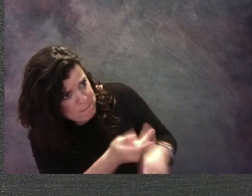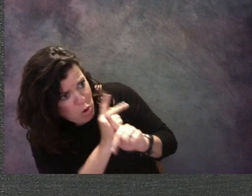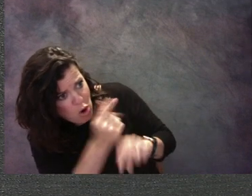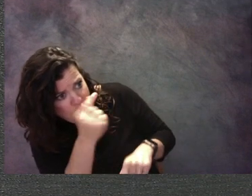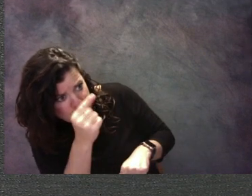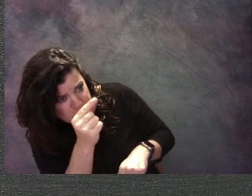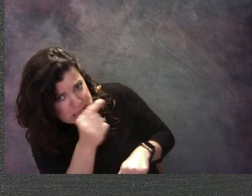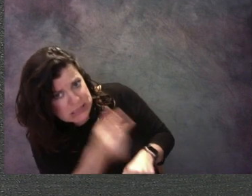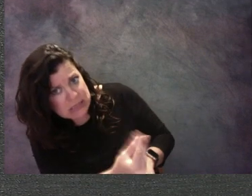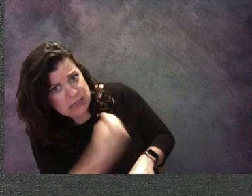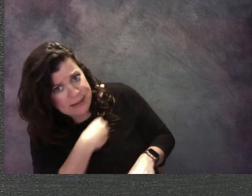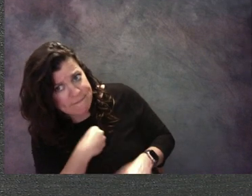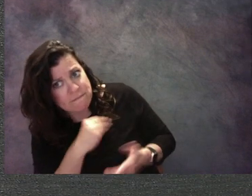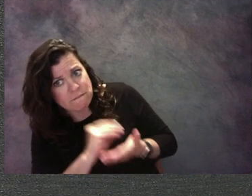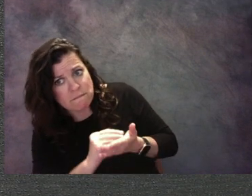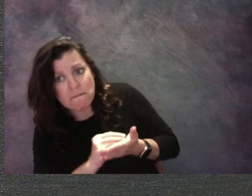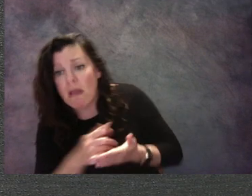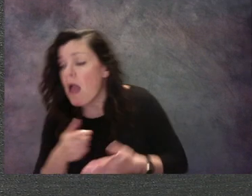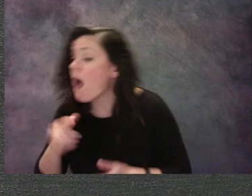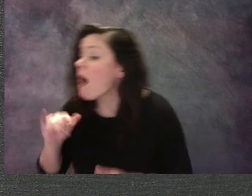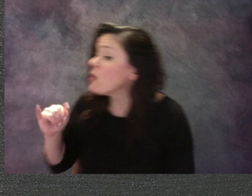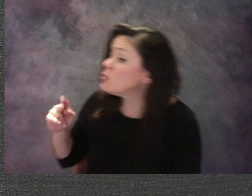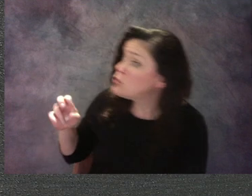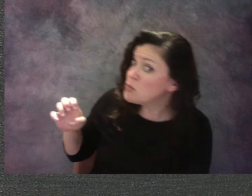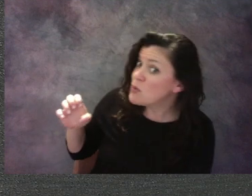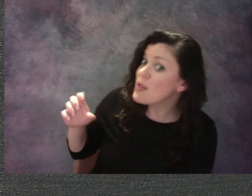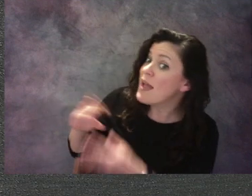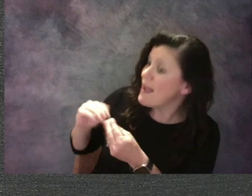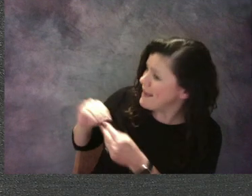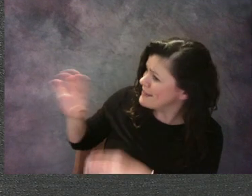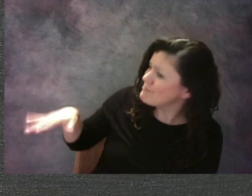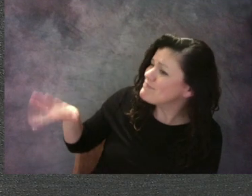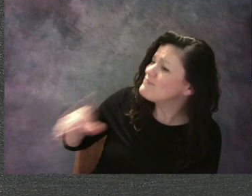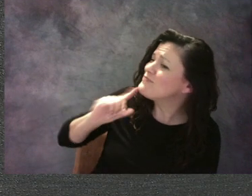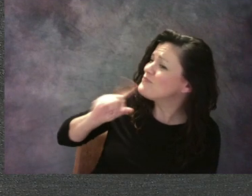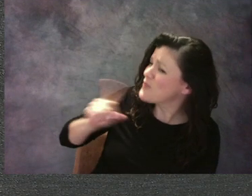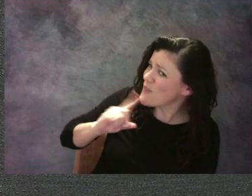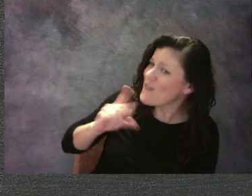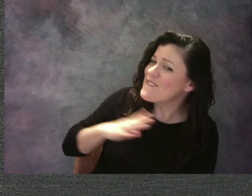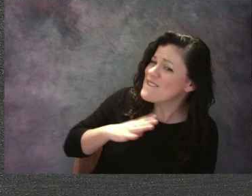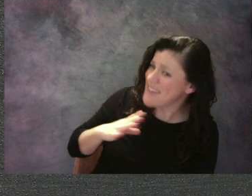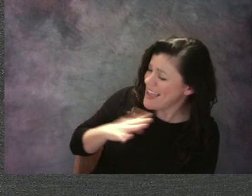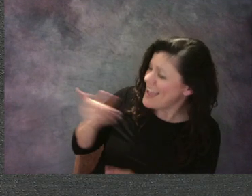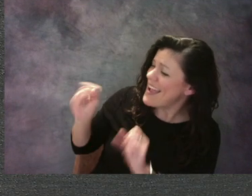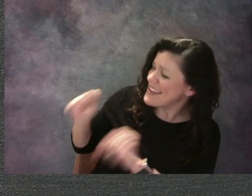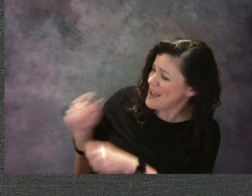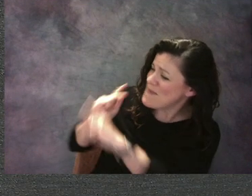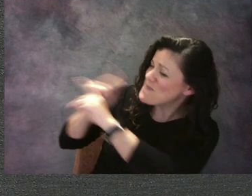And I hope Julie would look at you and say, "Sure. You can borrow this when I'm done with it."